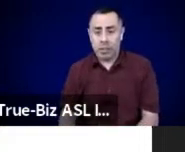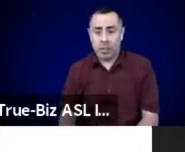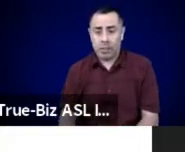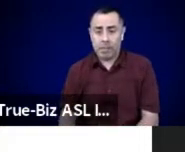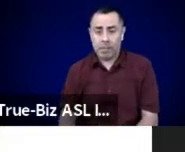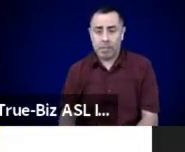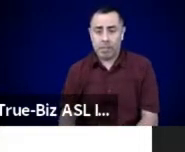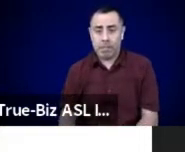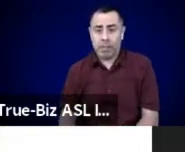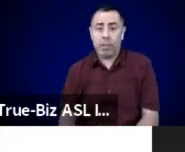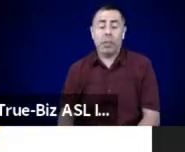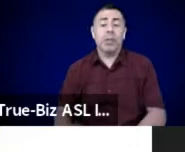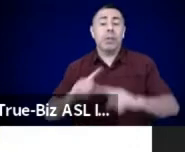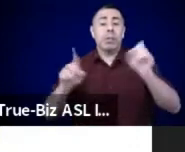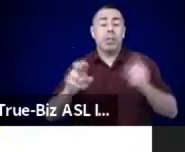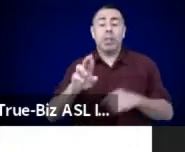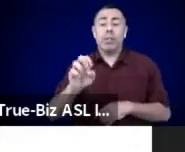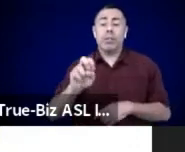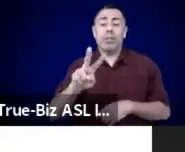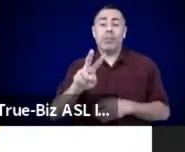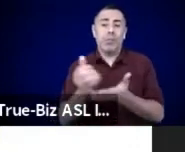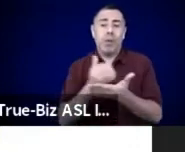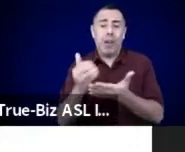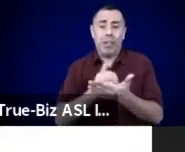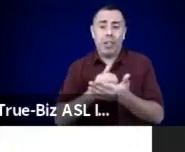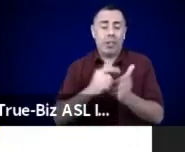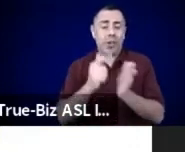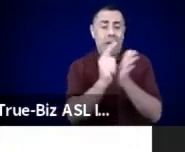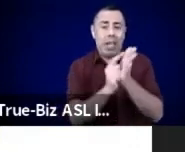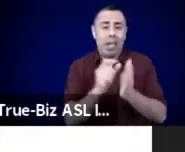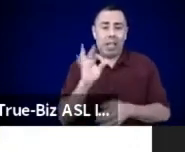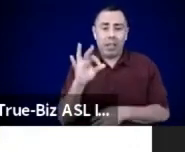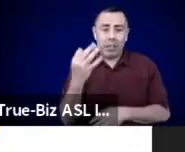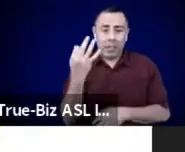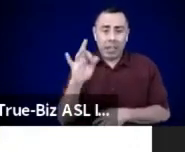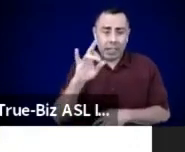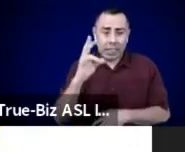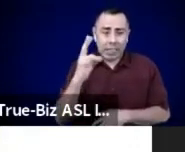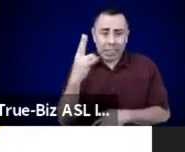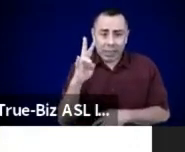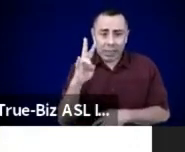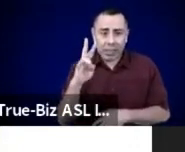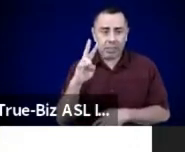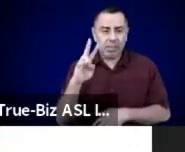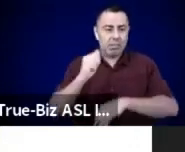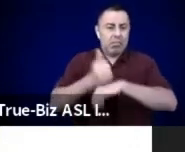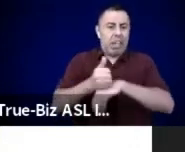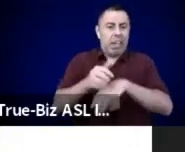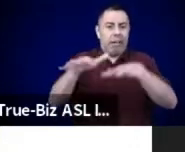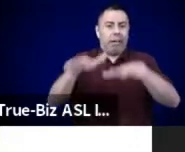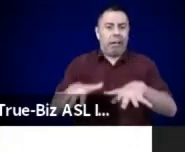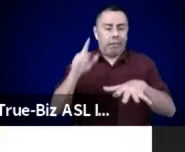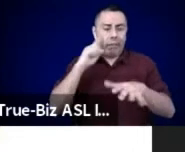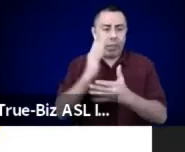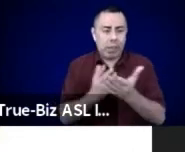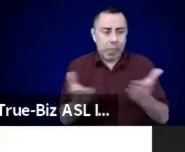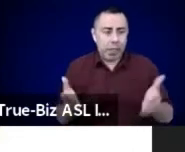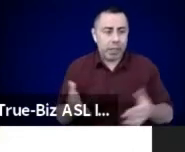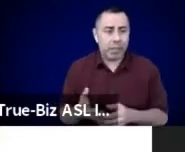We come with all our grief. We come our collective memory. We come with possibility.